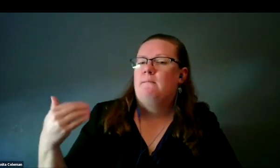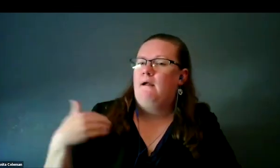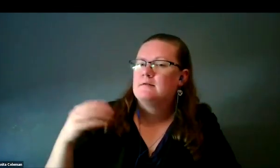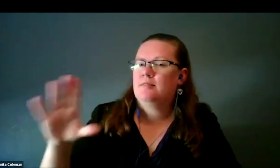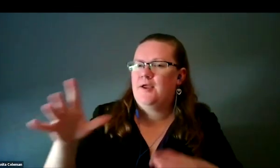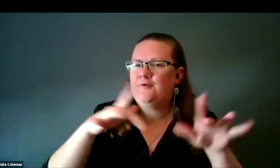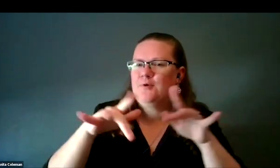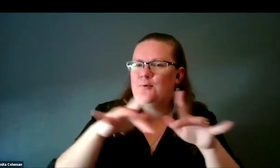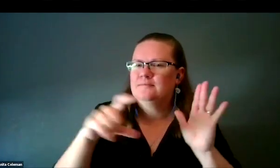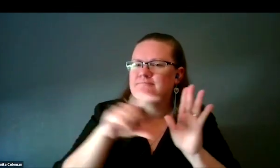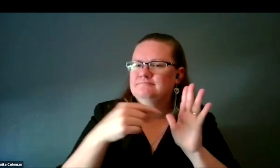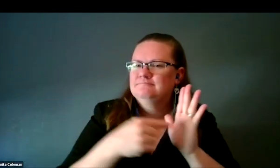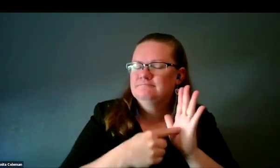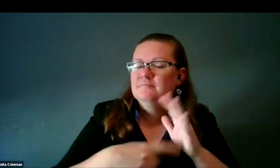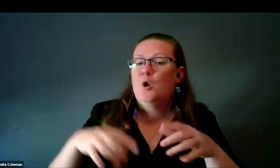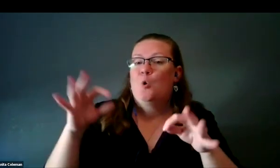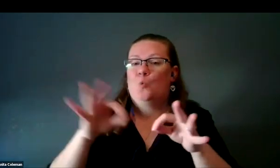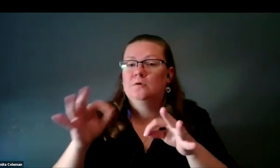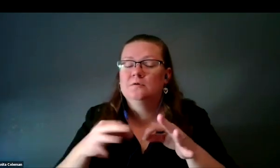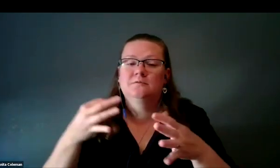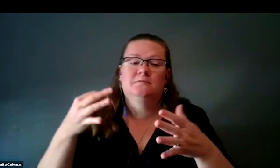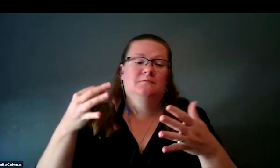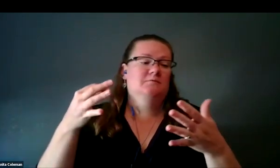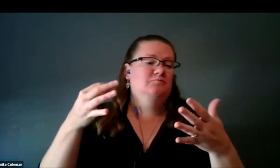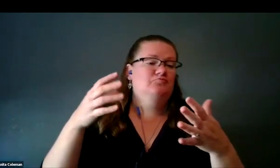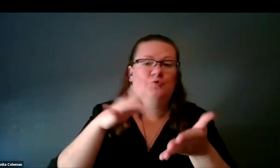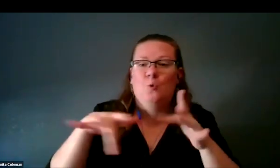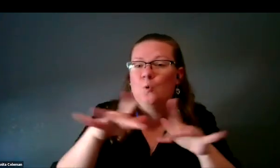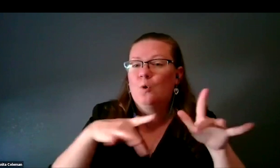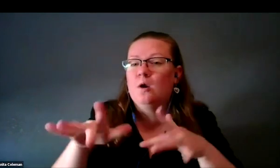paintings, recordings, poetry, music, tattoos,